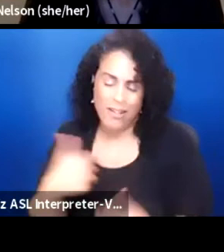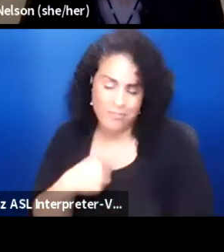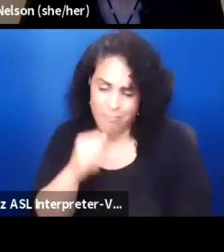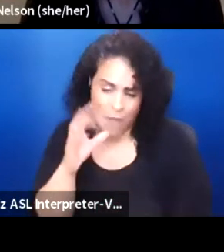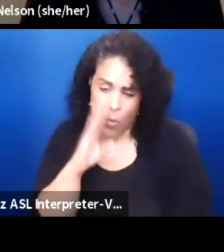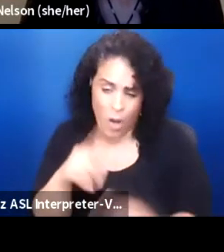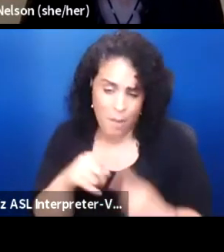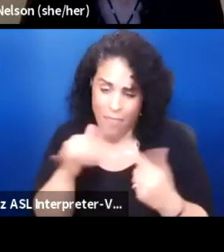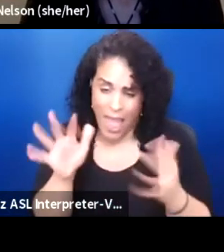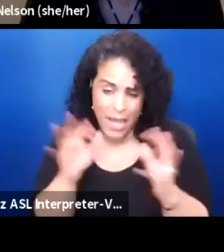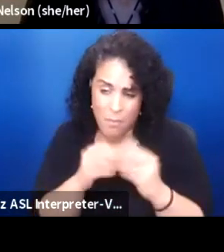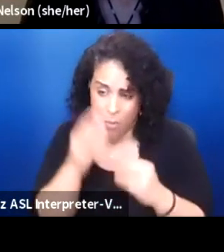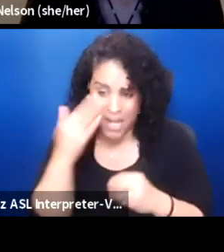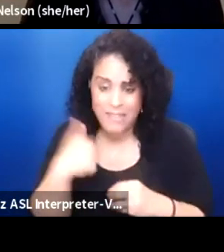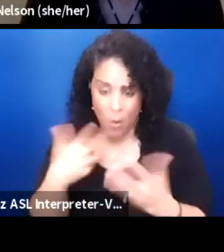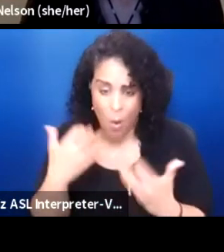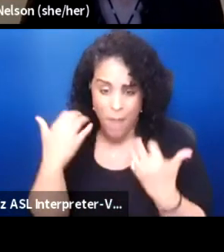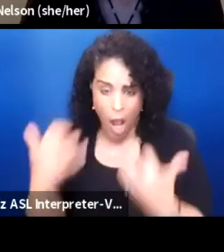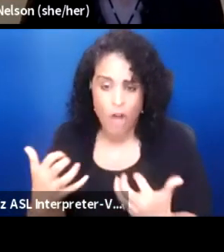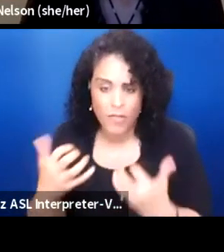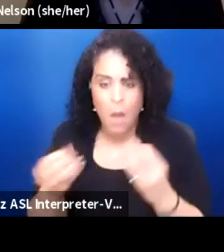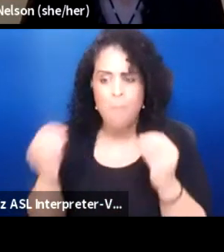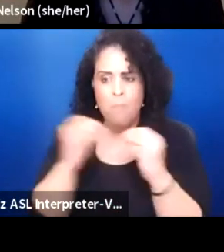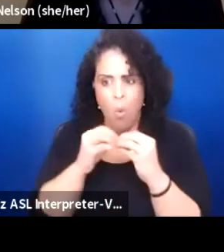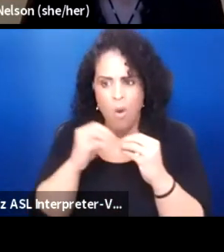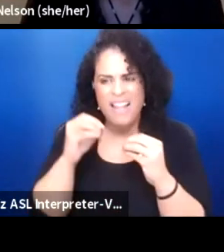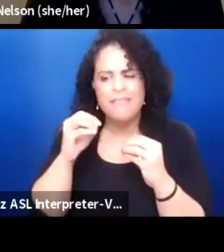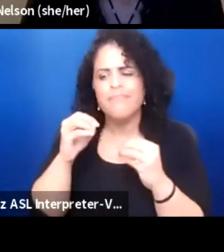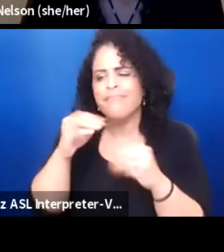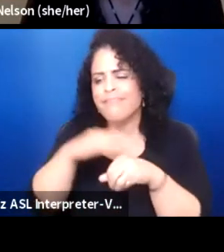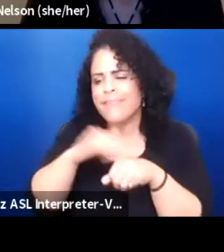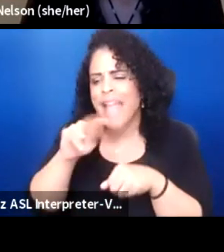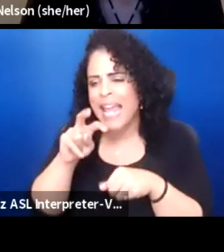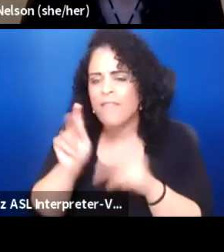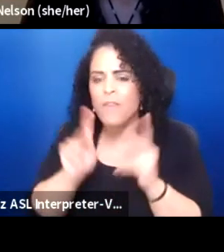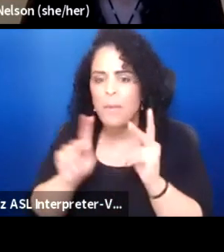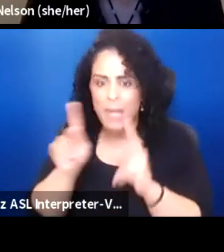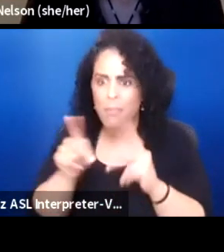And because I want my audience be mostly native people to benefit from the stories we're gonna share with one another,